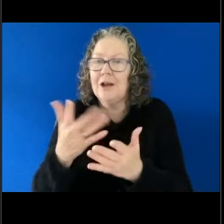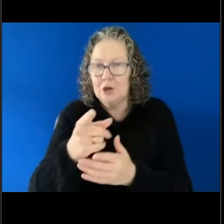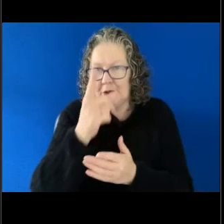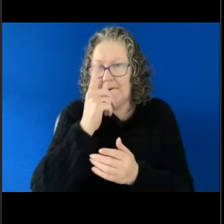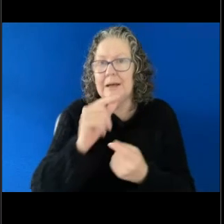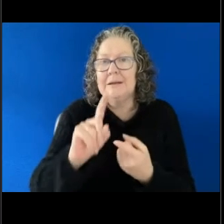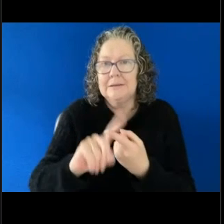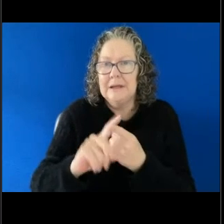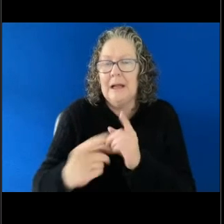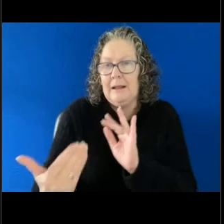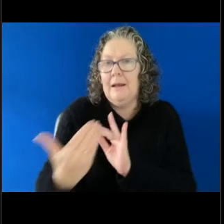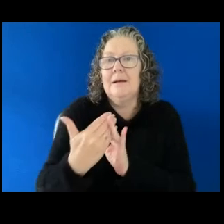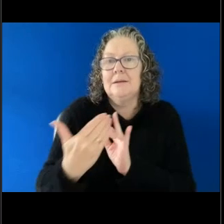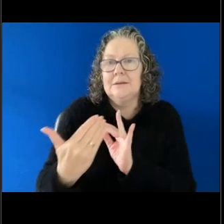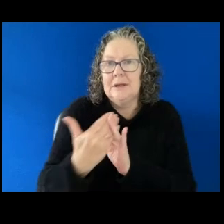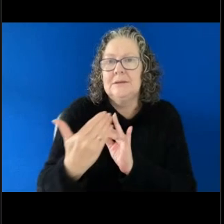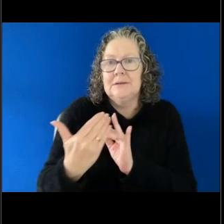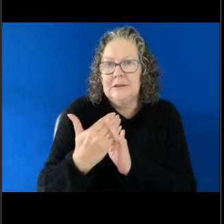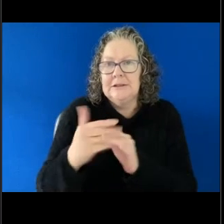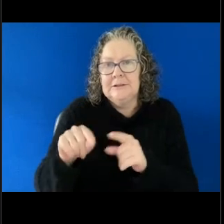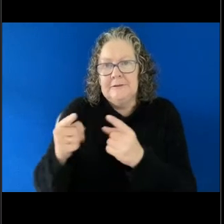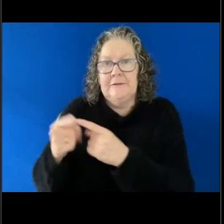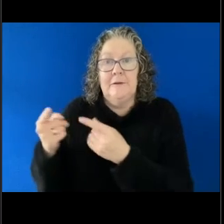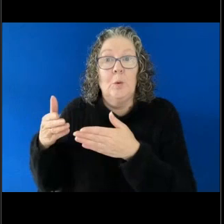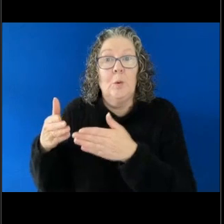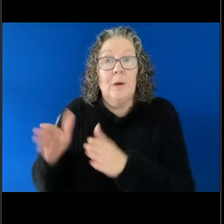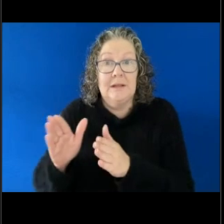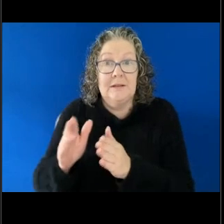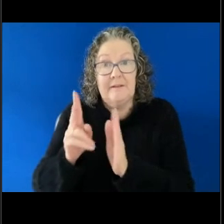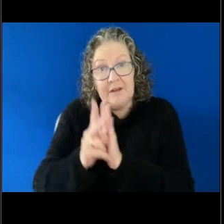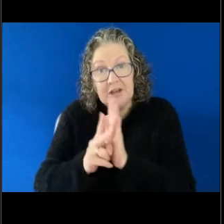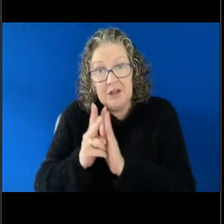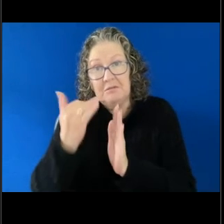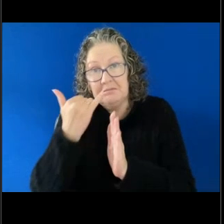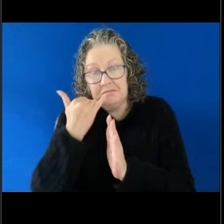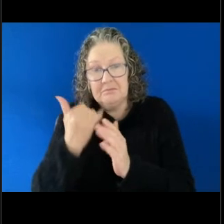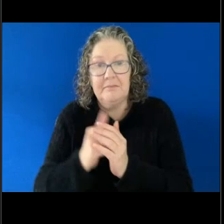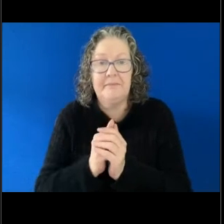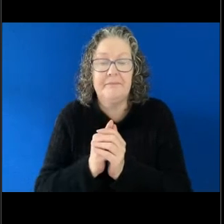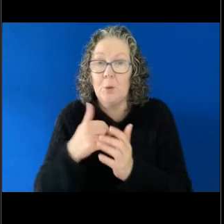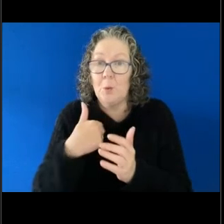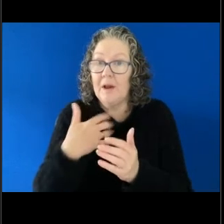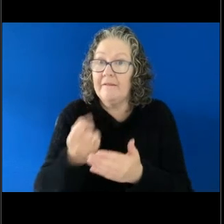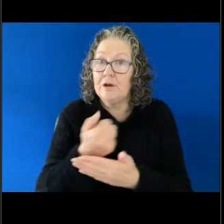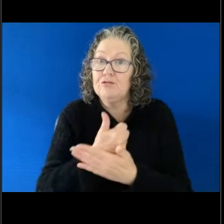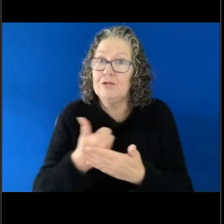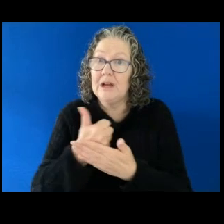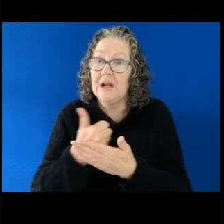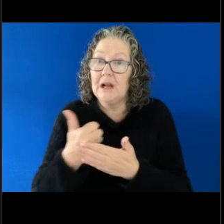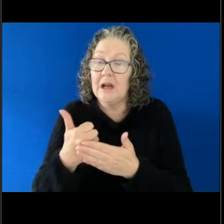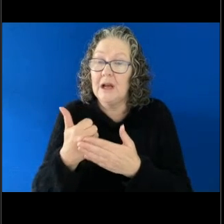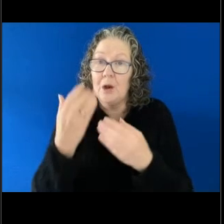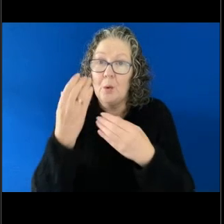our services in those ways. We do run regular webinars. We have one more left for this